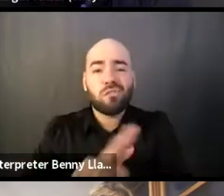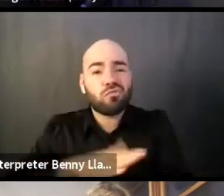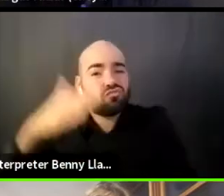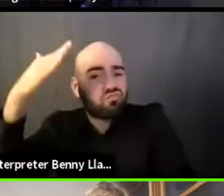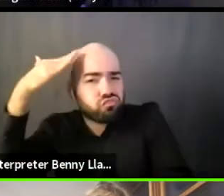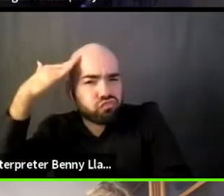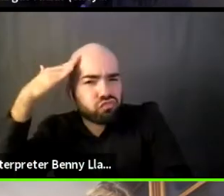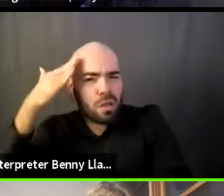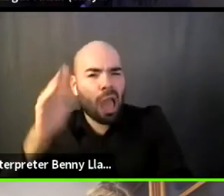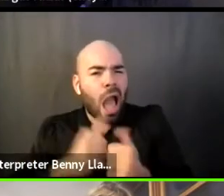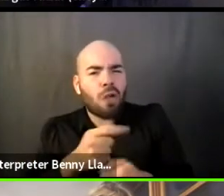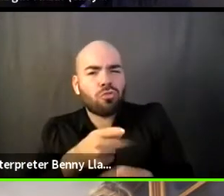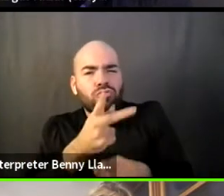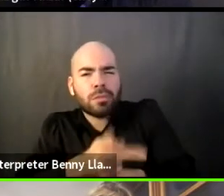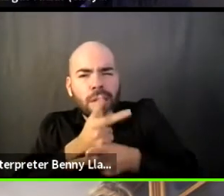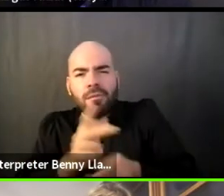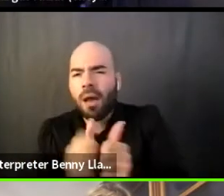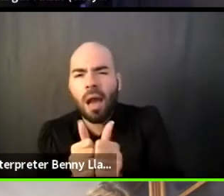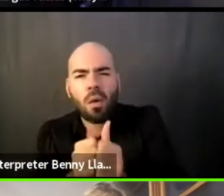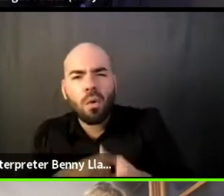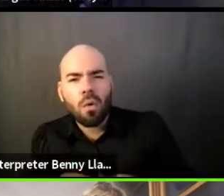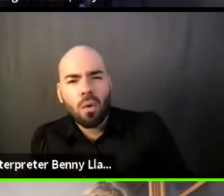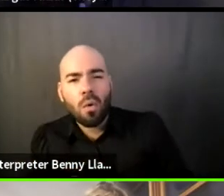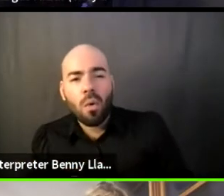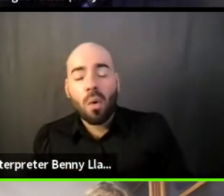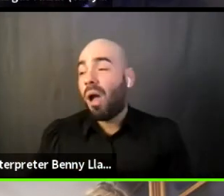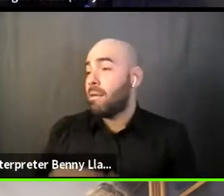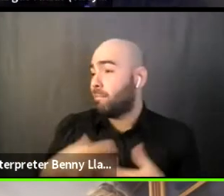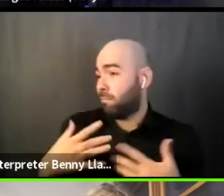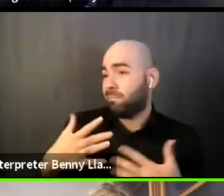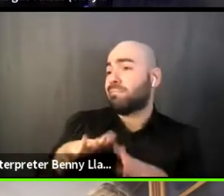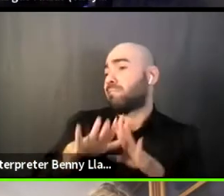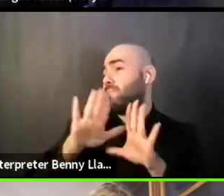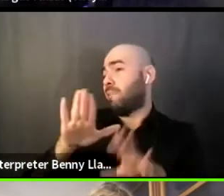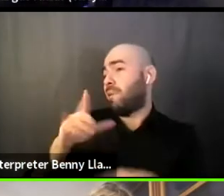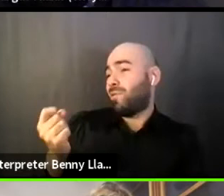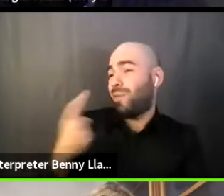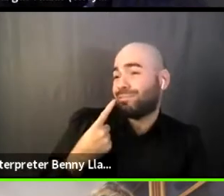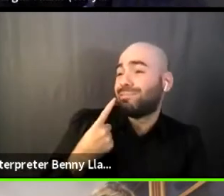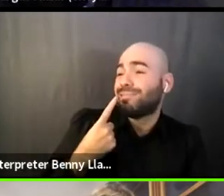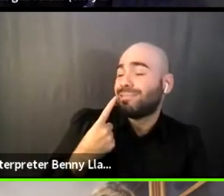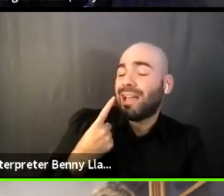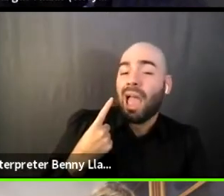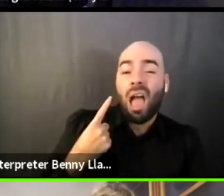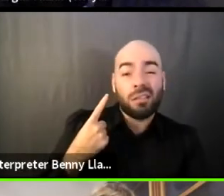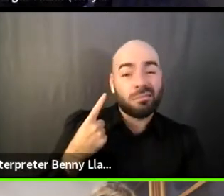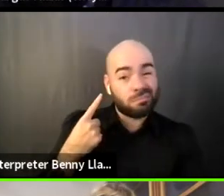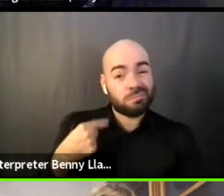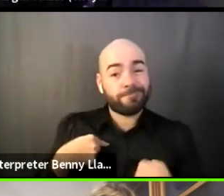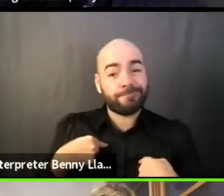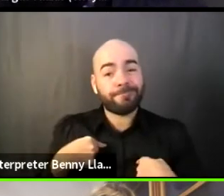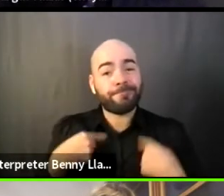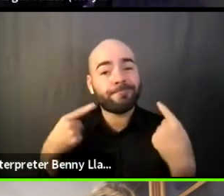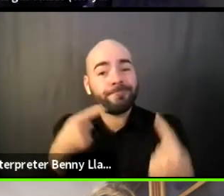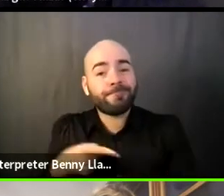I think that's a really great question. And that's something I struggle with, of course,